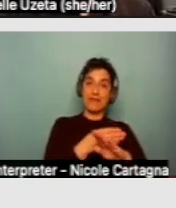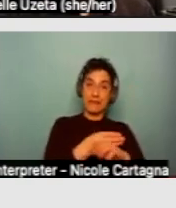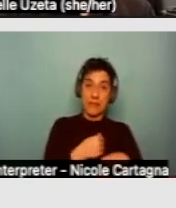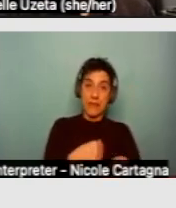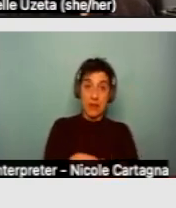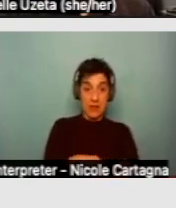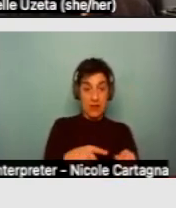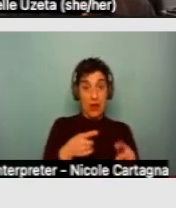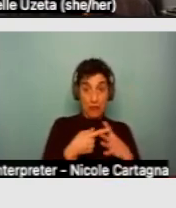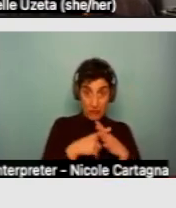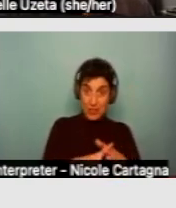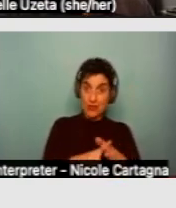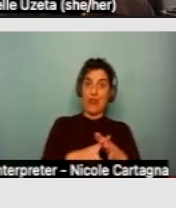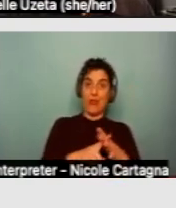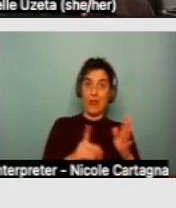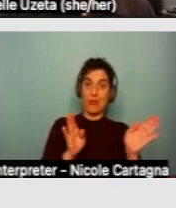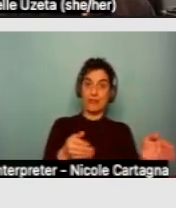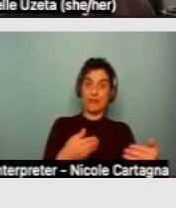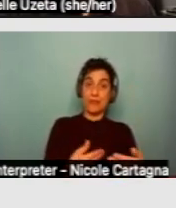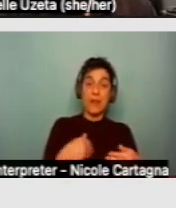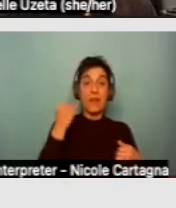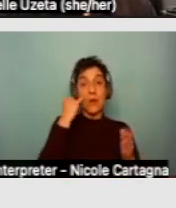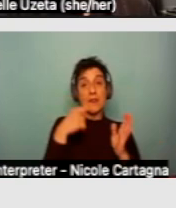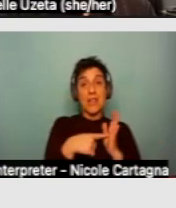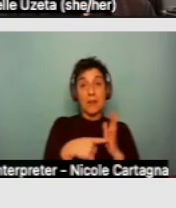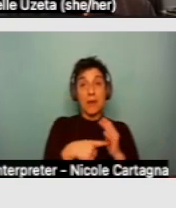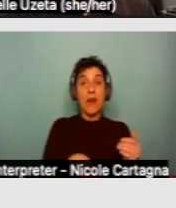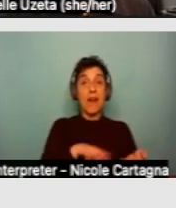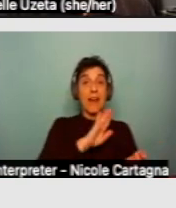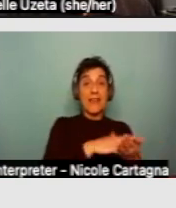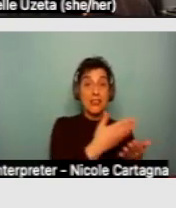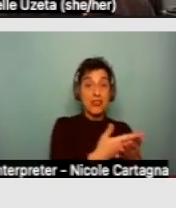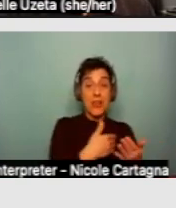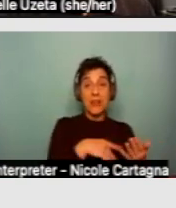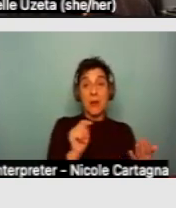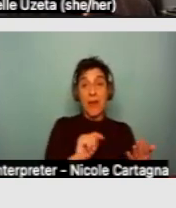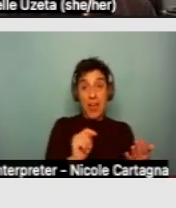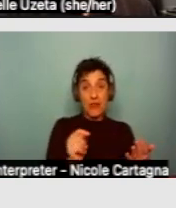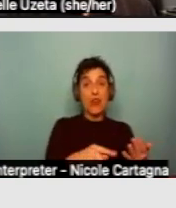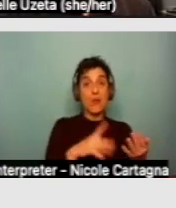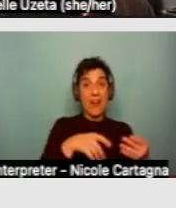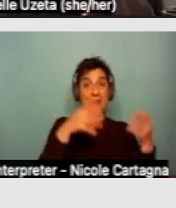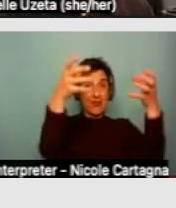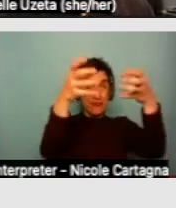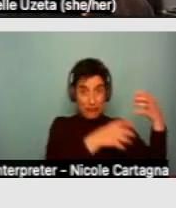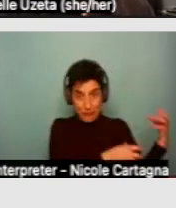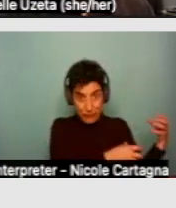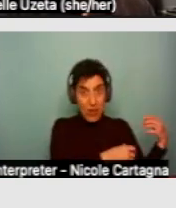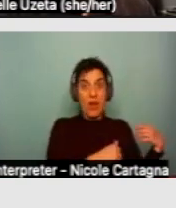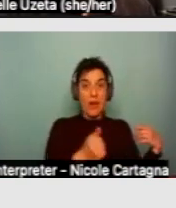For example, if you remove kitchen or bathroom cabinets to make clearance, knee and foot